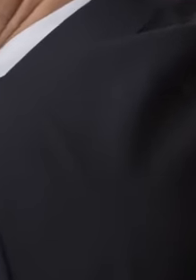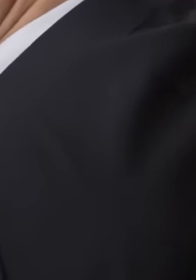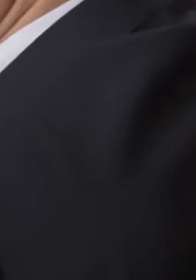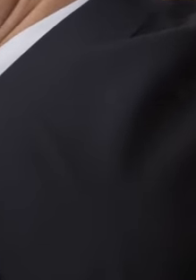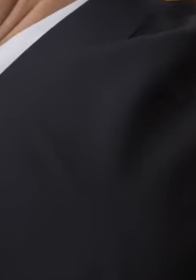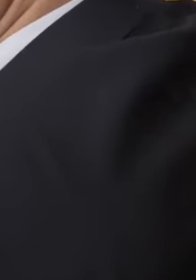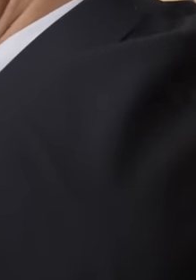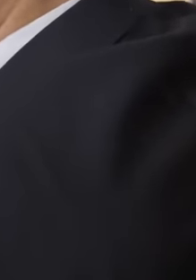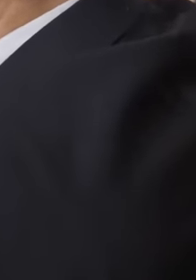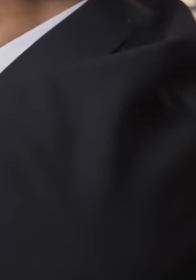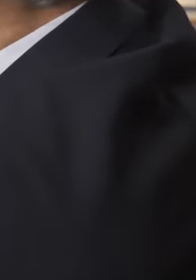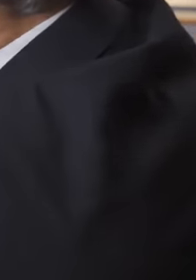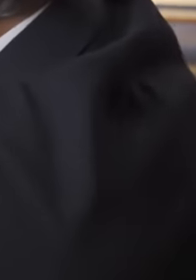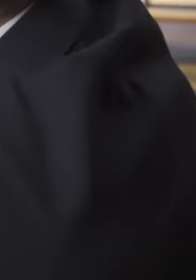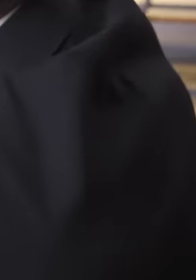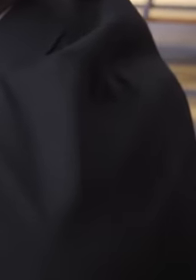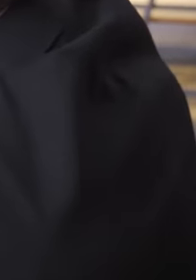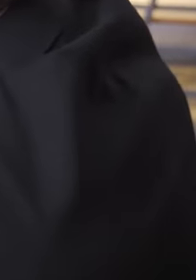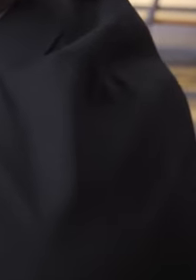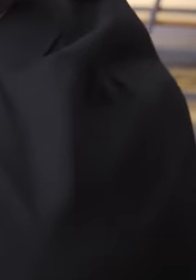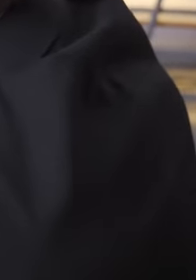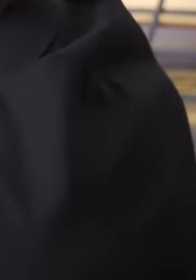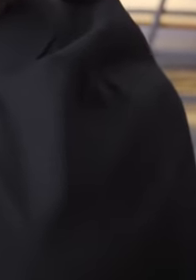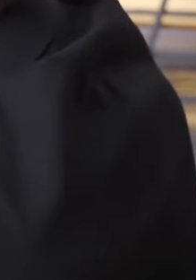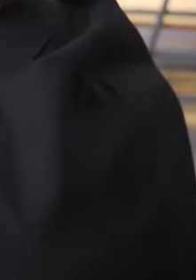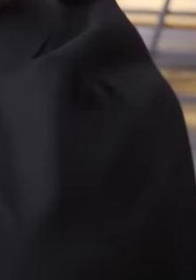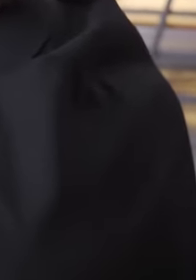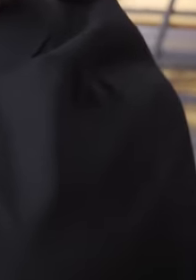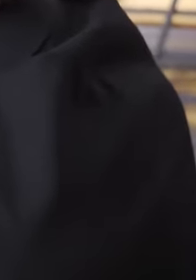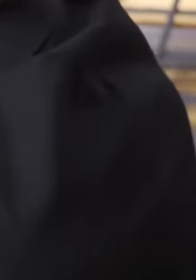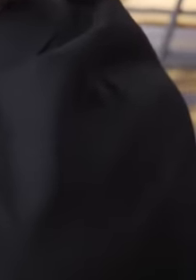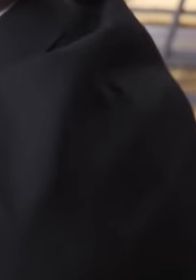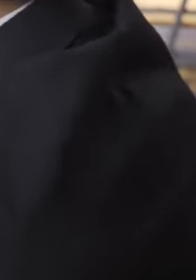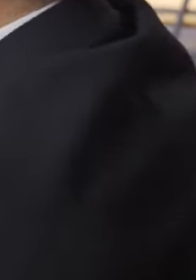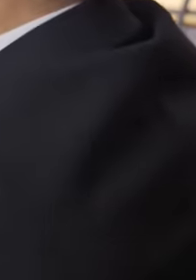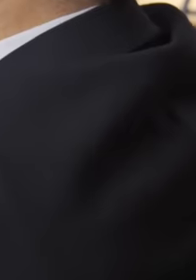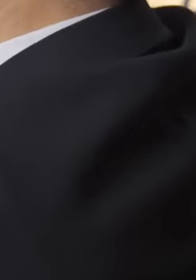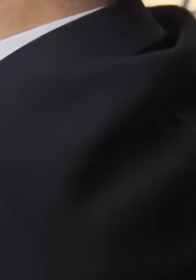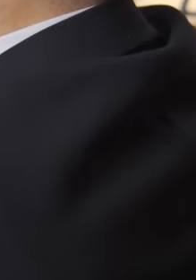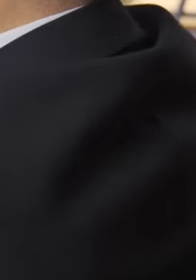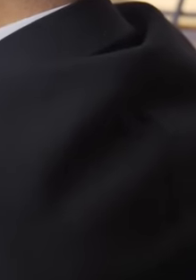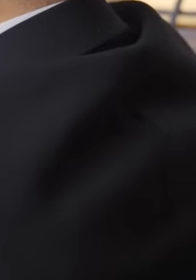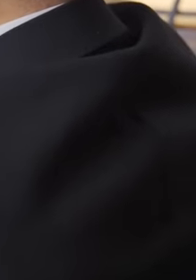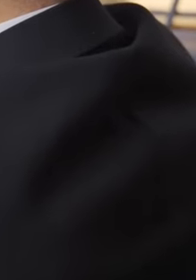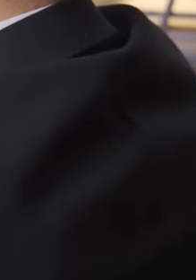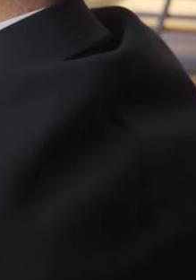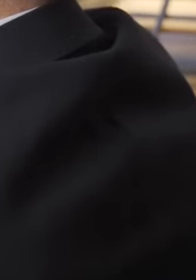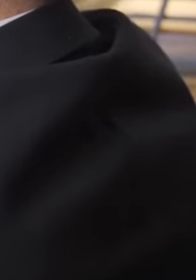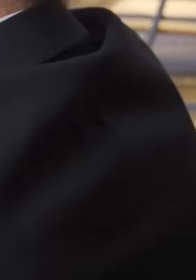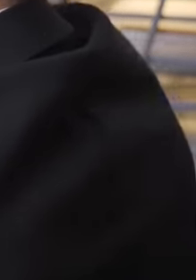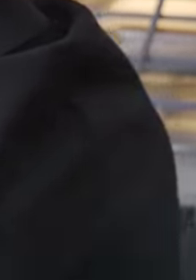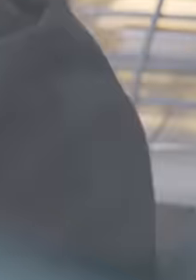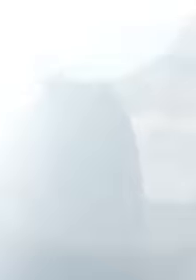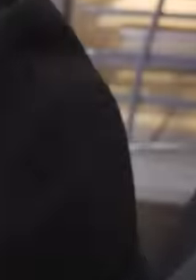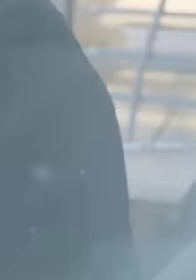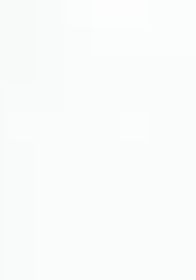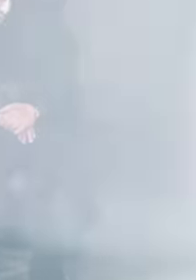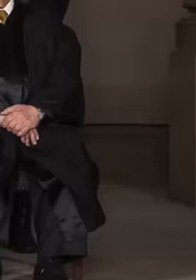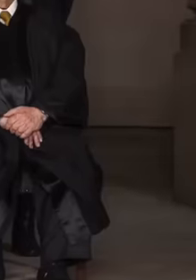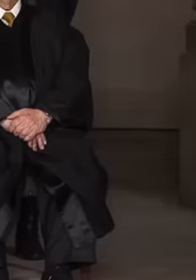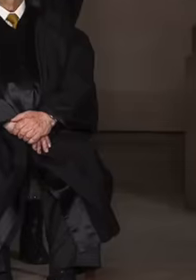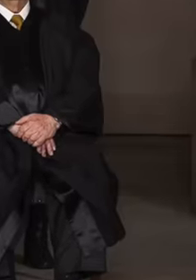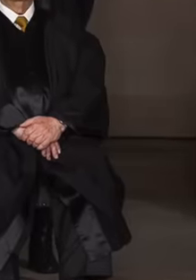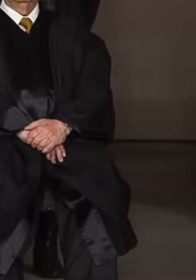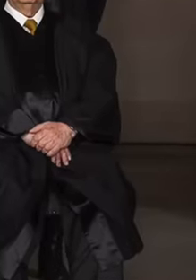excessive salaries within the government, including the judicial branch of the Federation, it is important to note